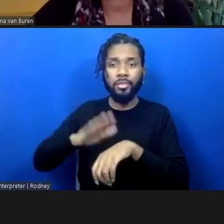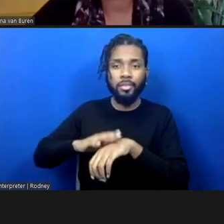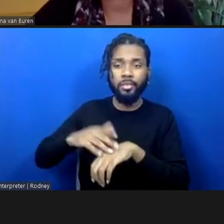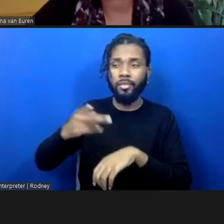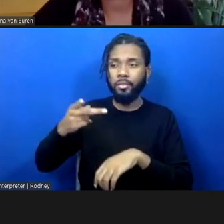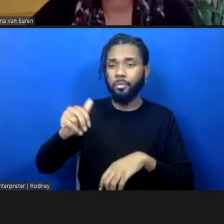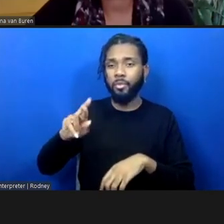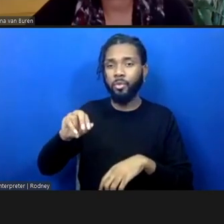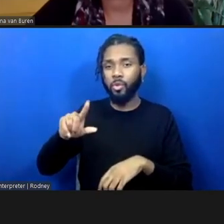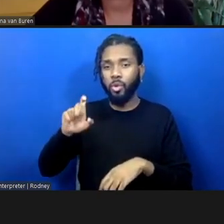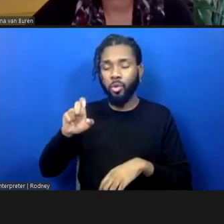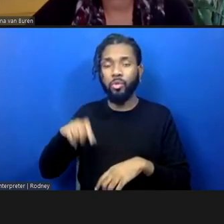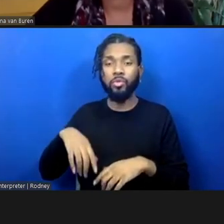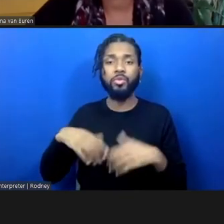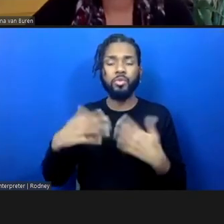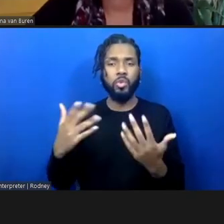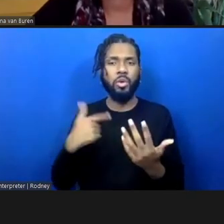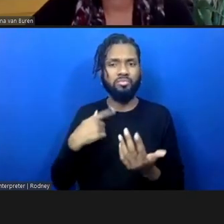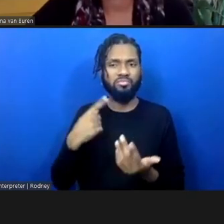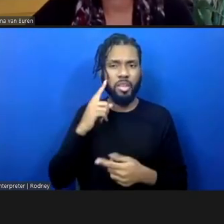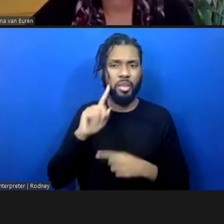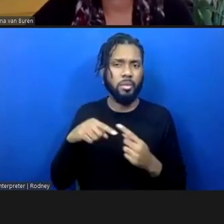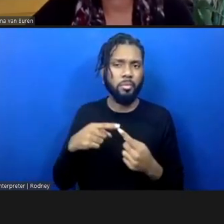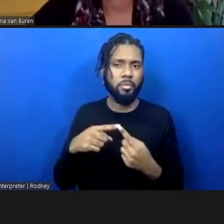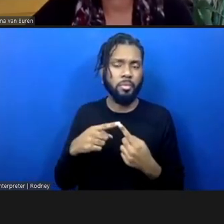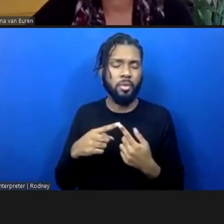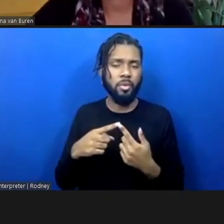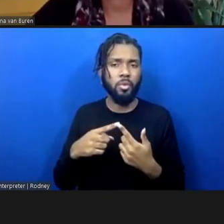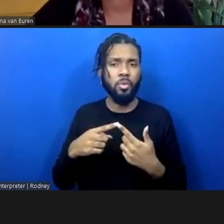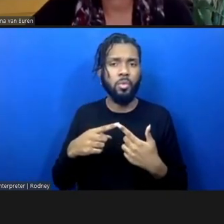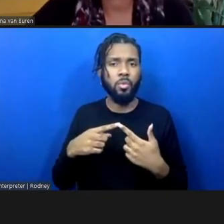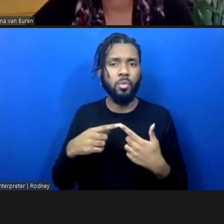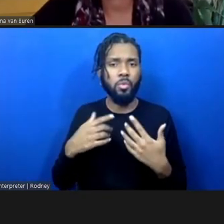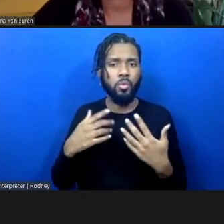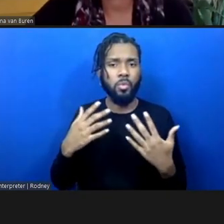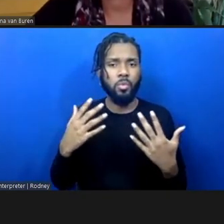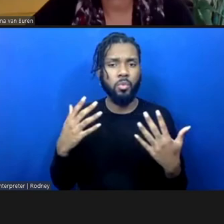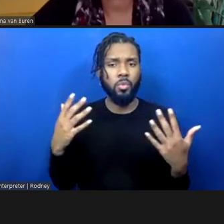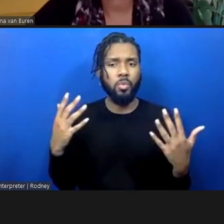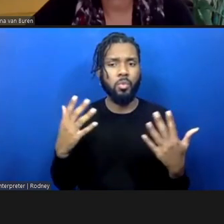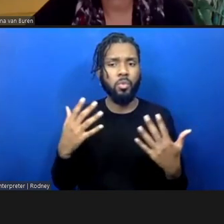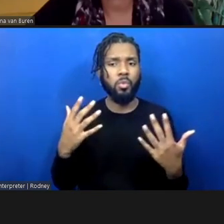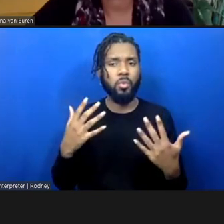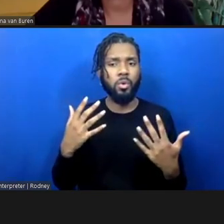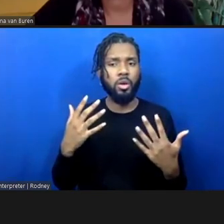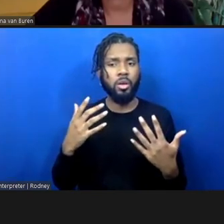So, I'm just wondering, what are the things that you would say are...